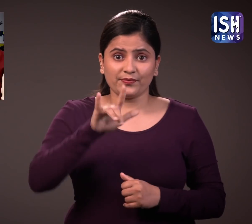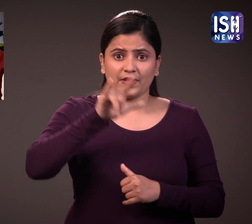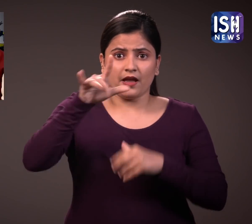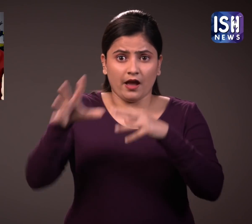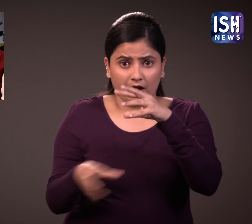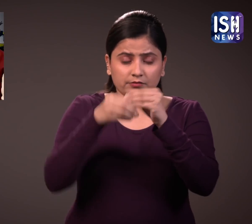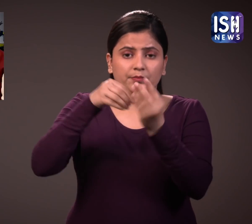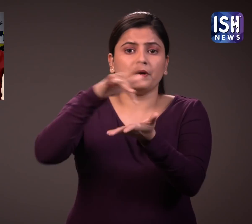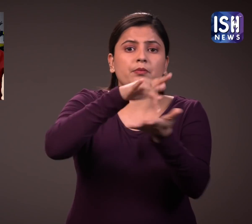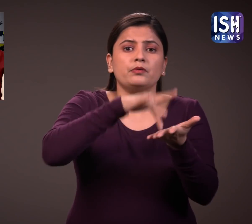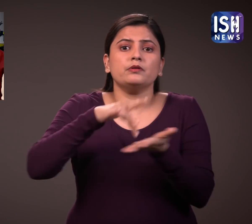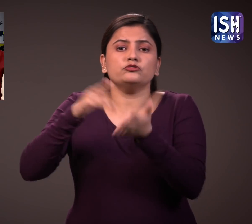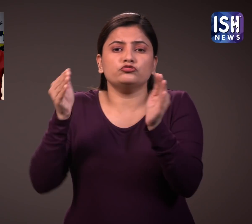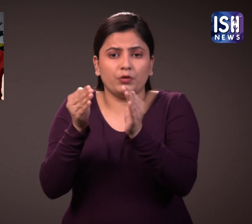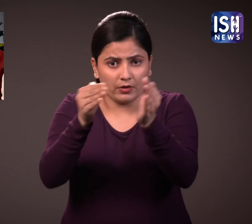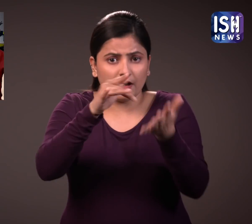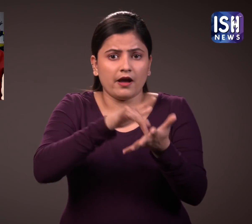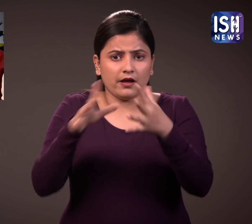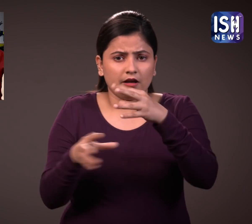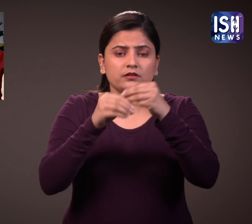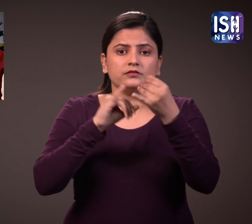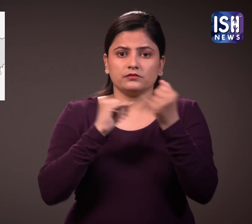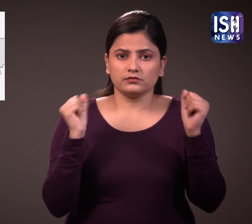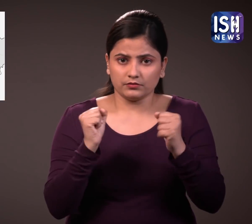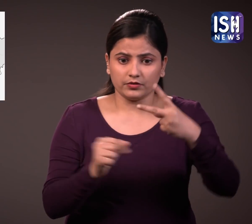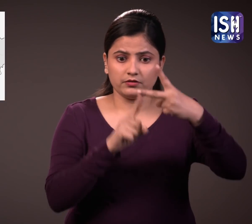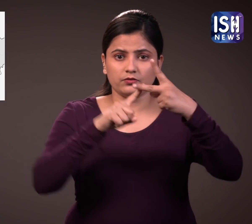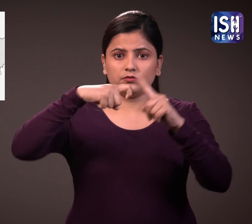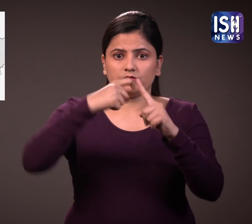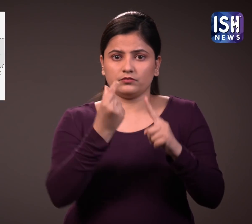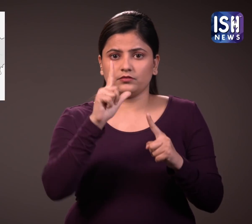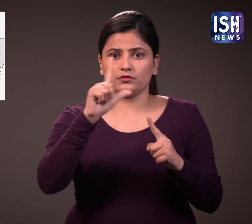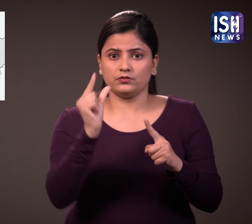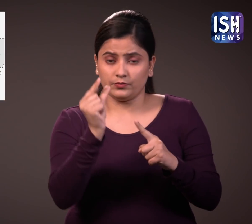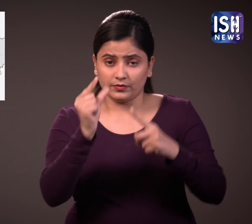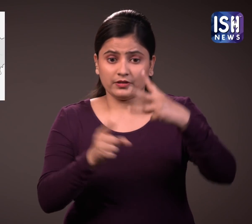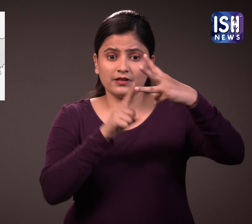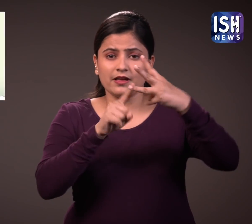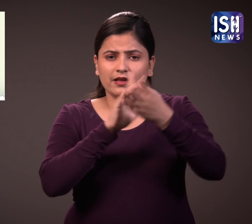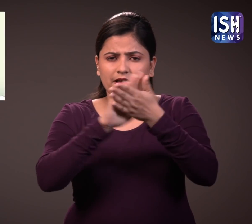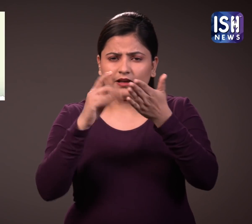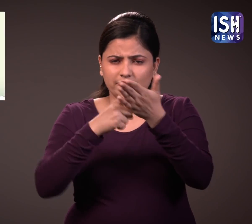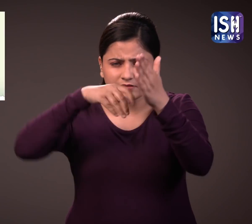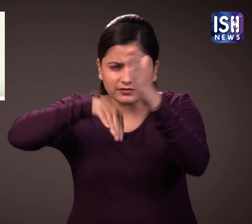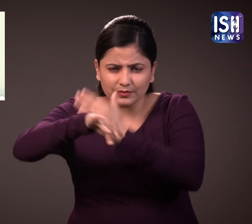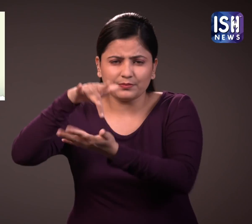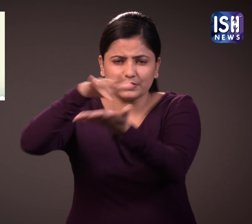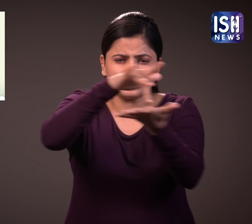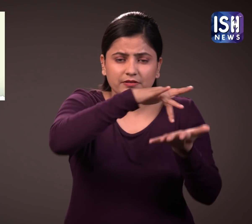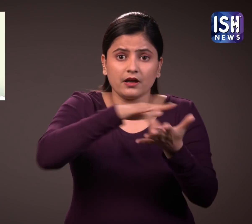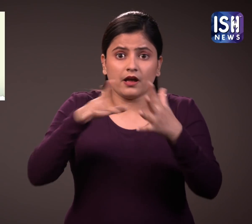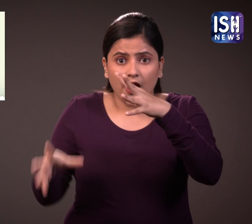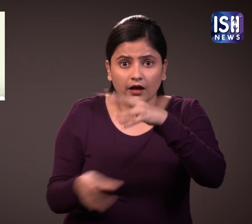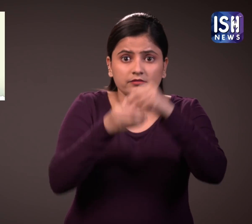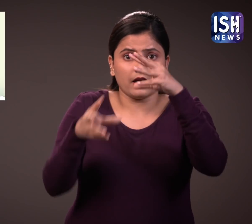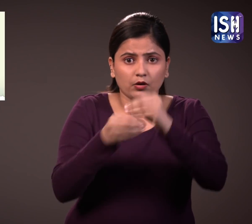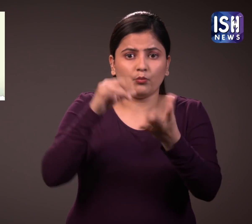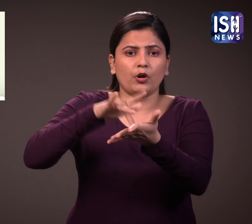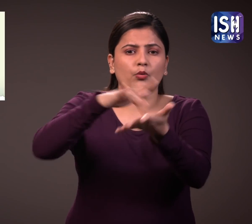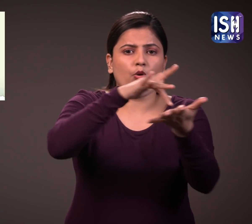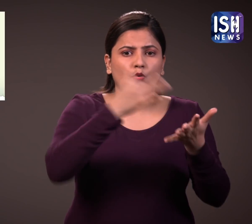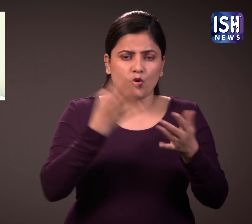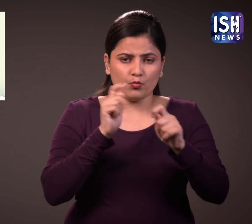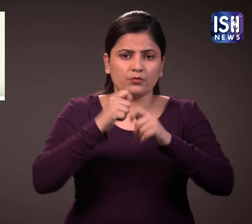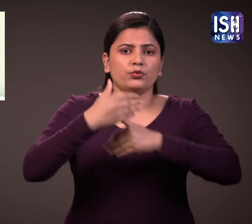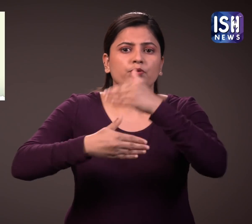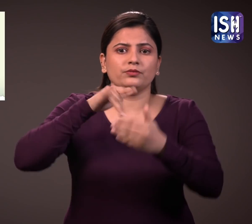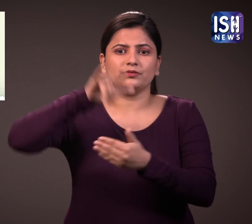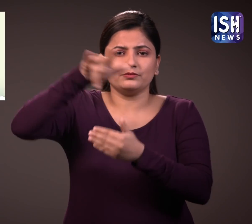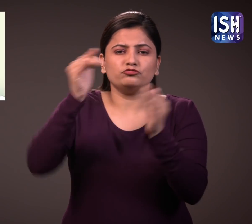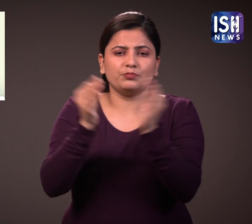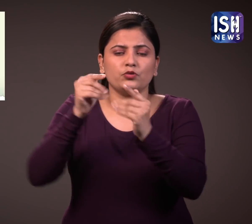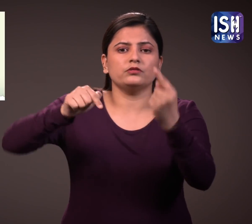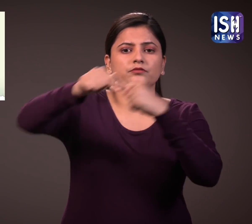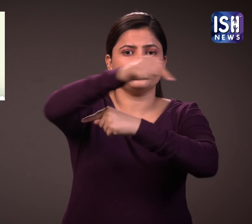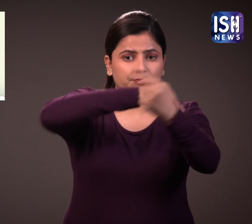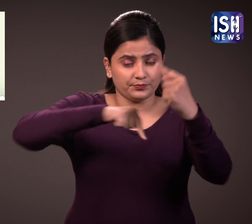Later on, there are plans to add Shimla, Kullu and more places in Haryana.